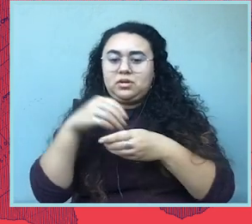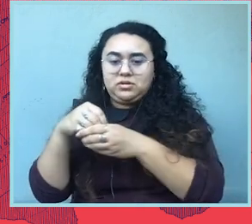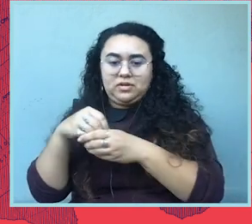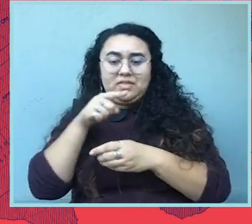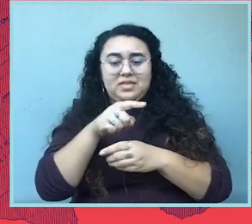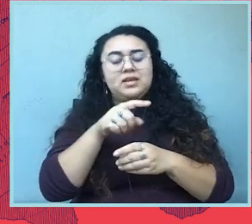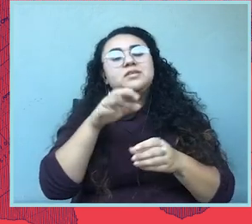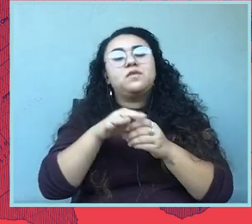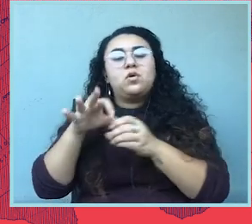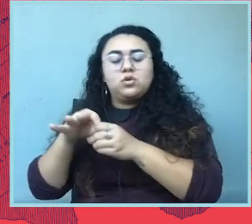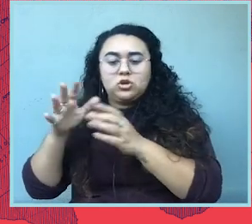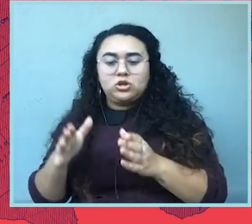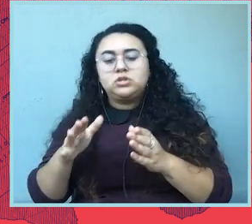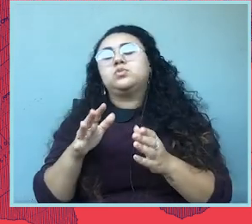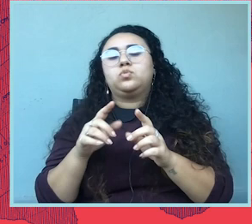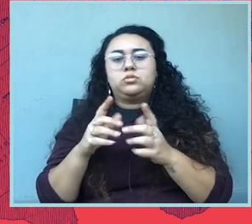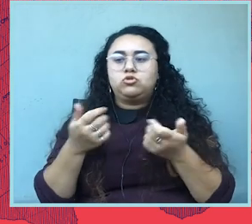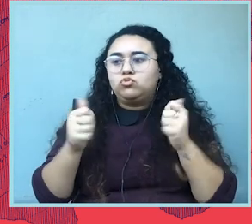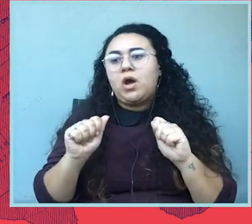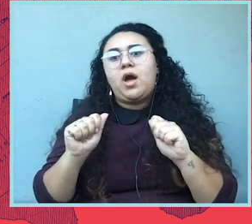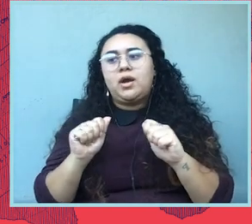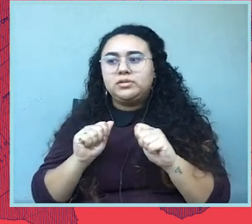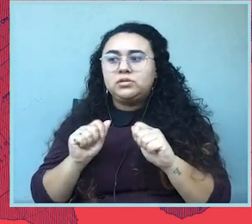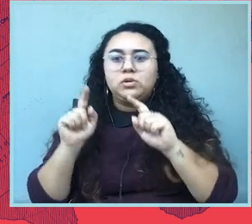the means of participation that these voters rely on to participate.